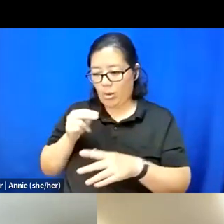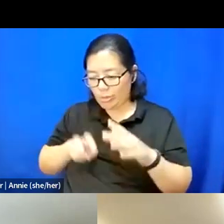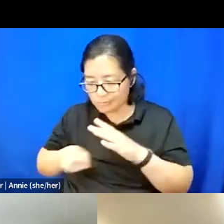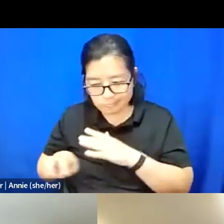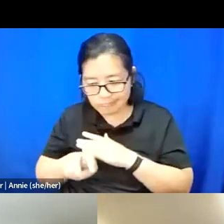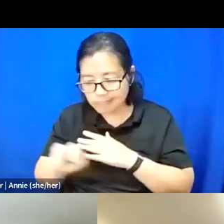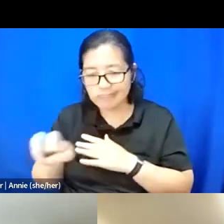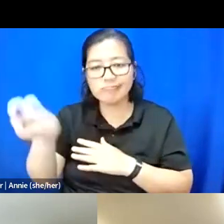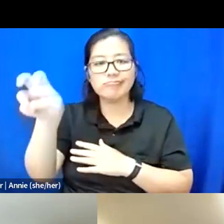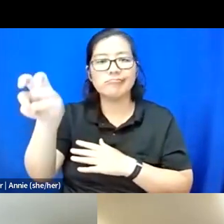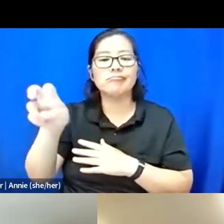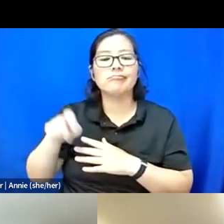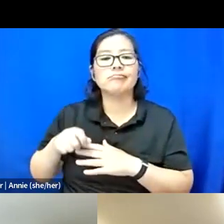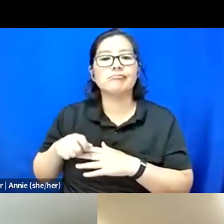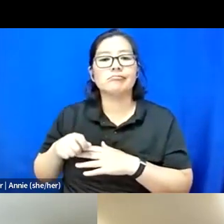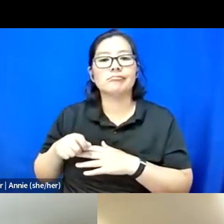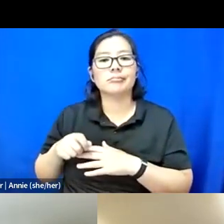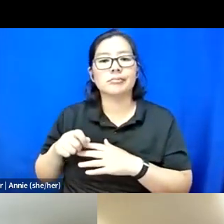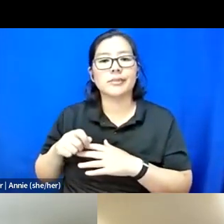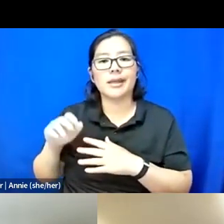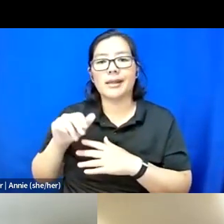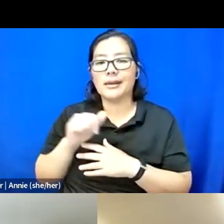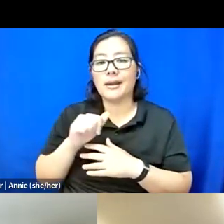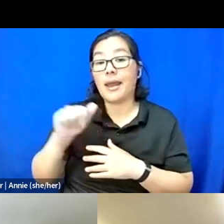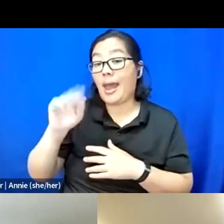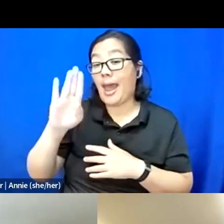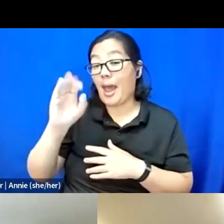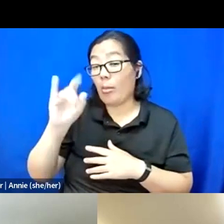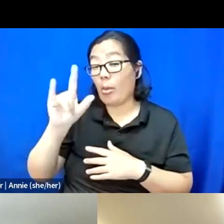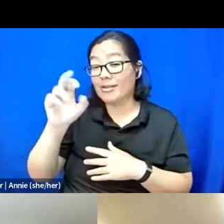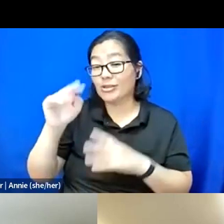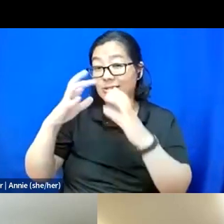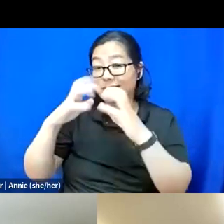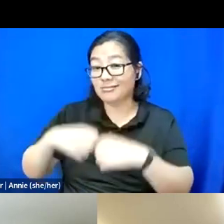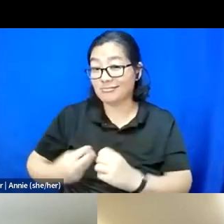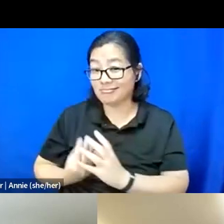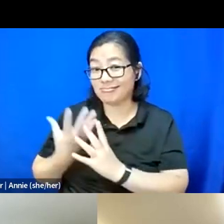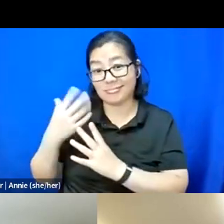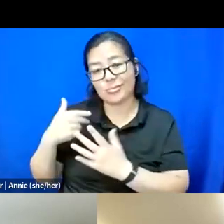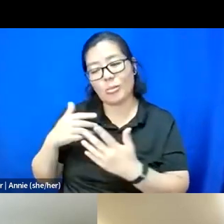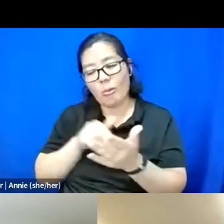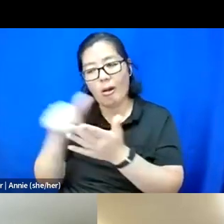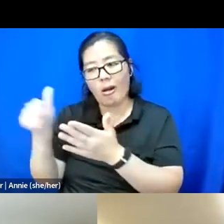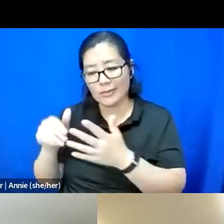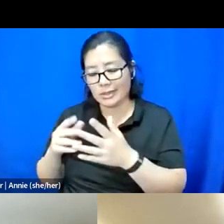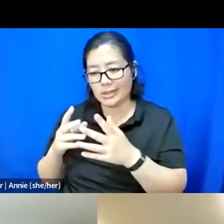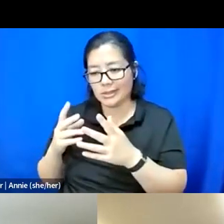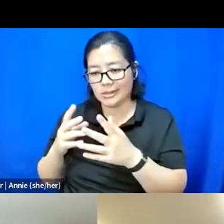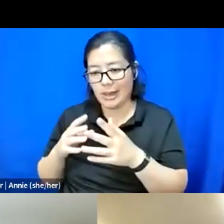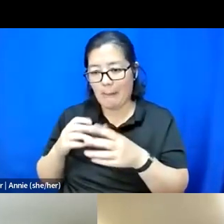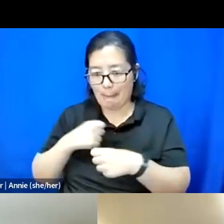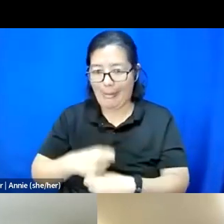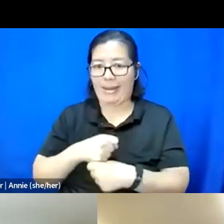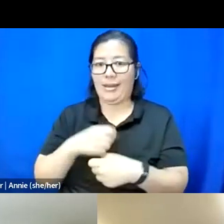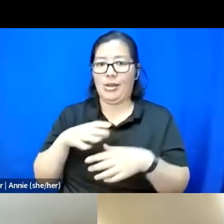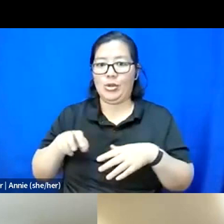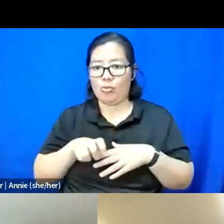So during the pandemic, I was like sharing hundreds of calls for mutual aid